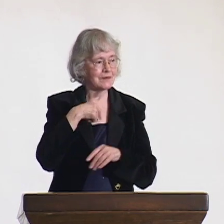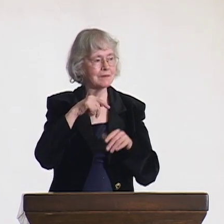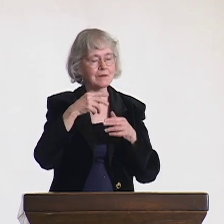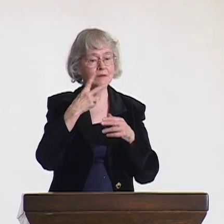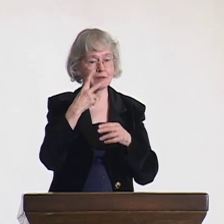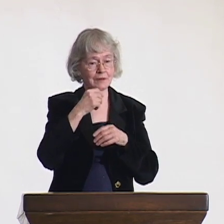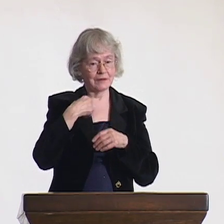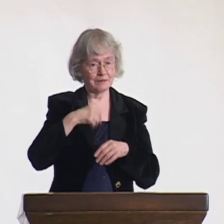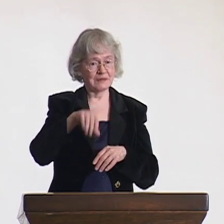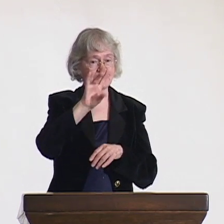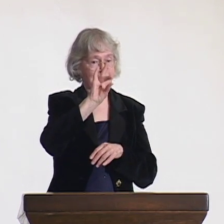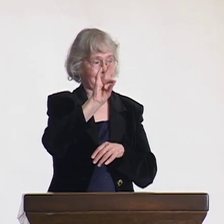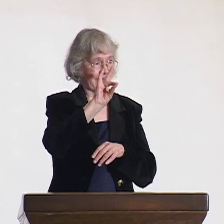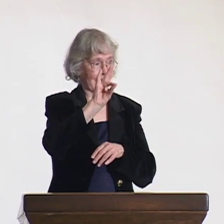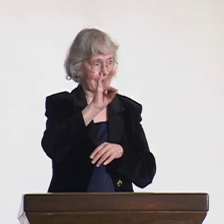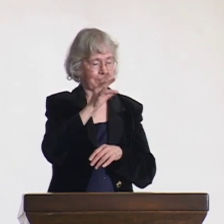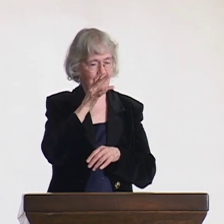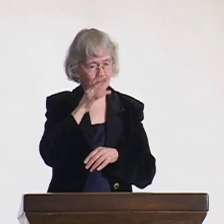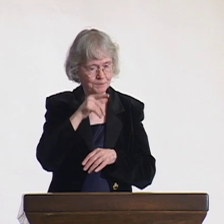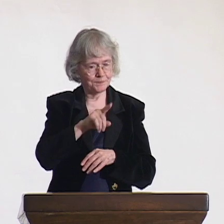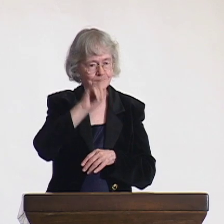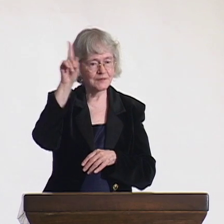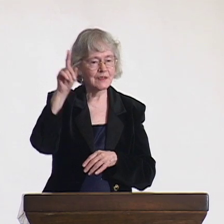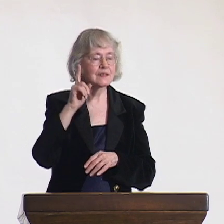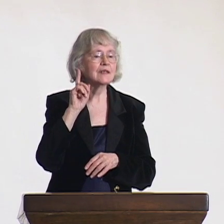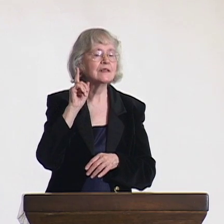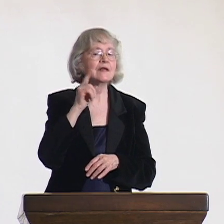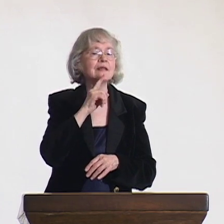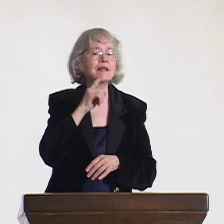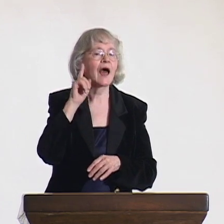I did not understand what being deaf actually meant.